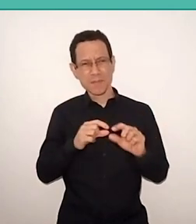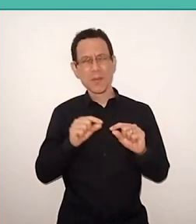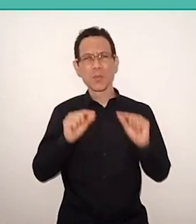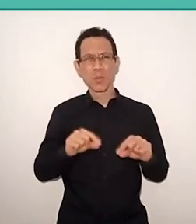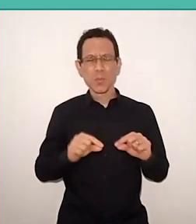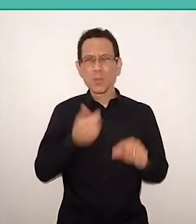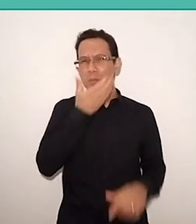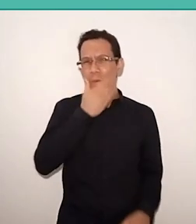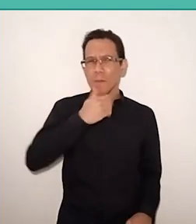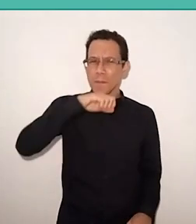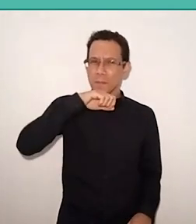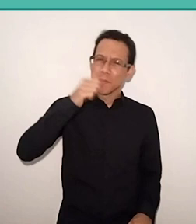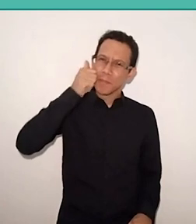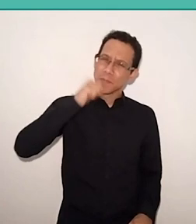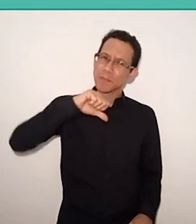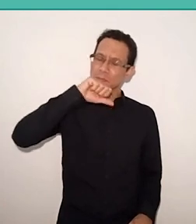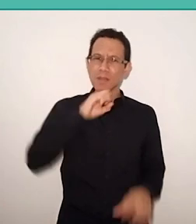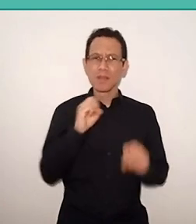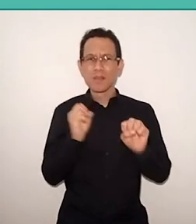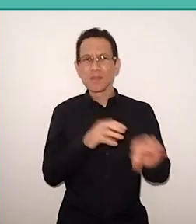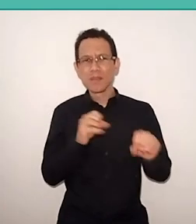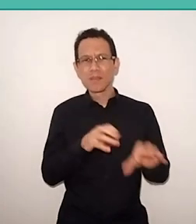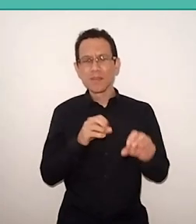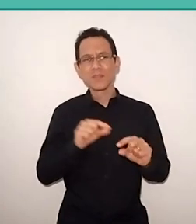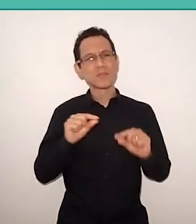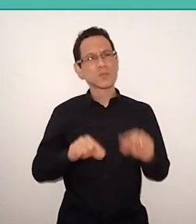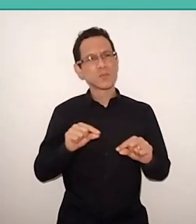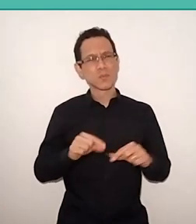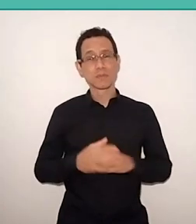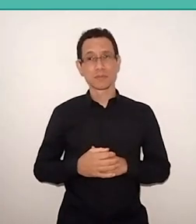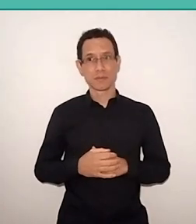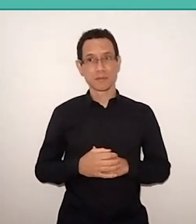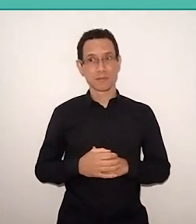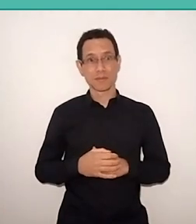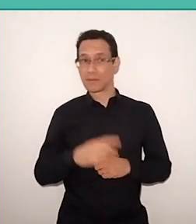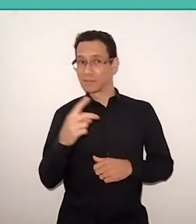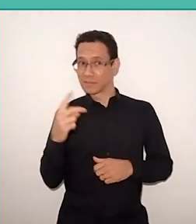He is, due to violence, reflecting on the role of education.